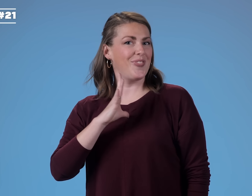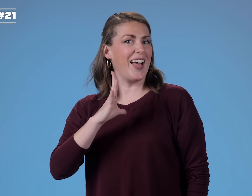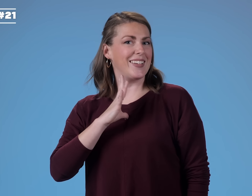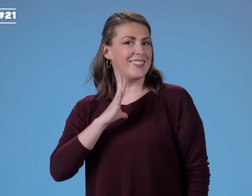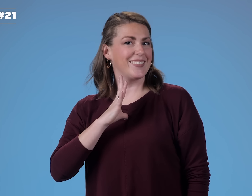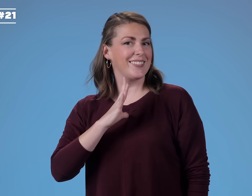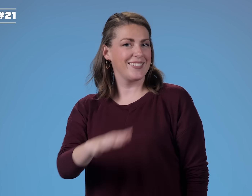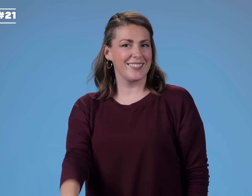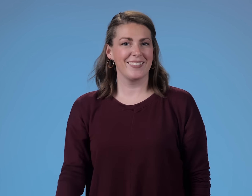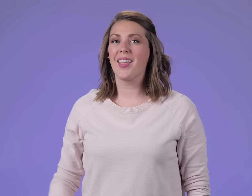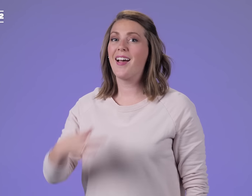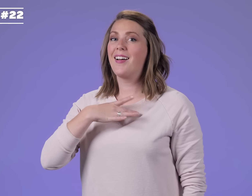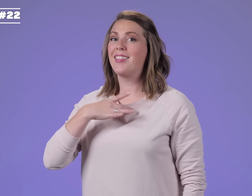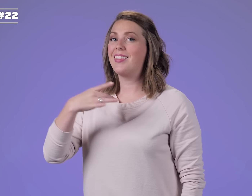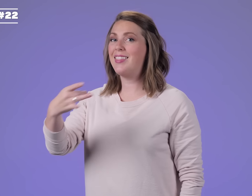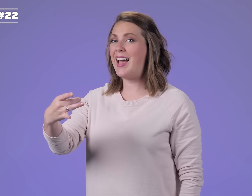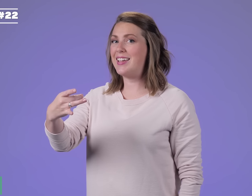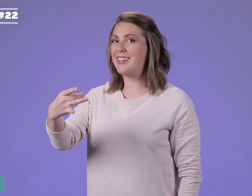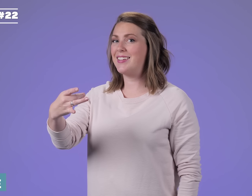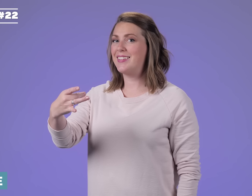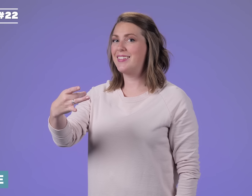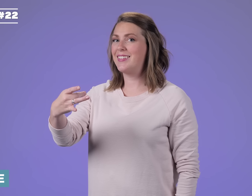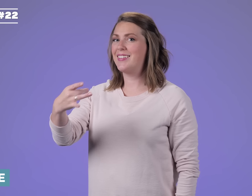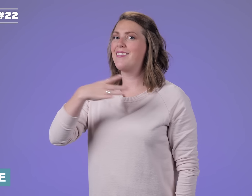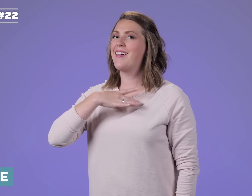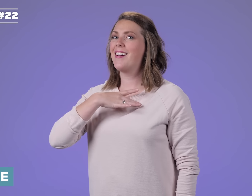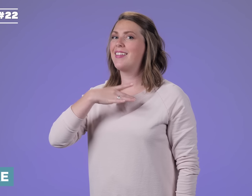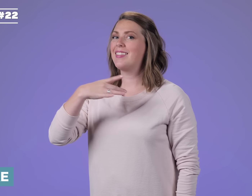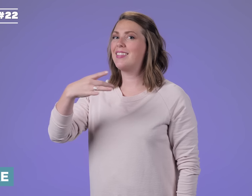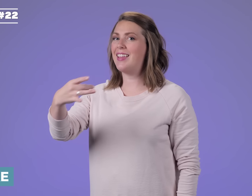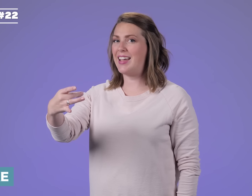FINE LIKE LIKE